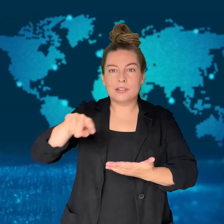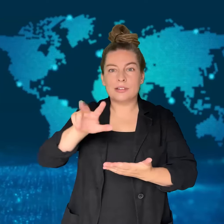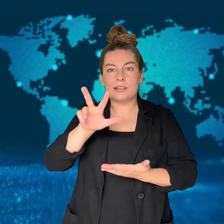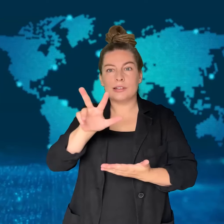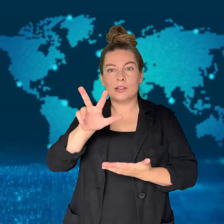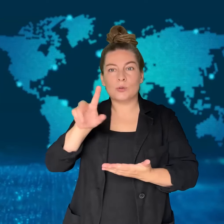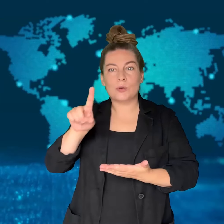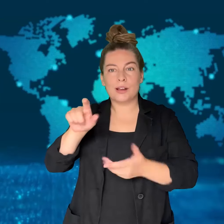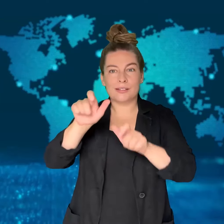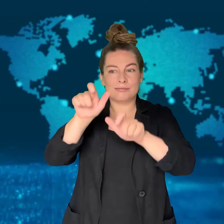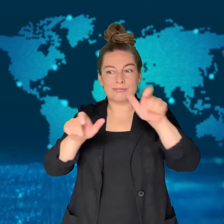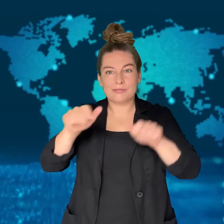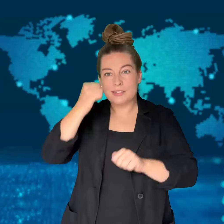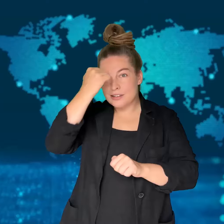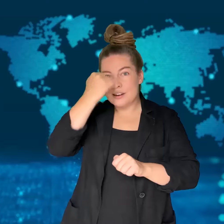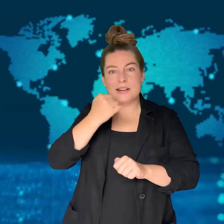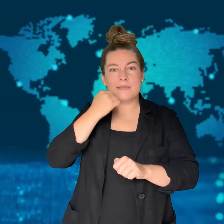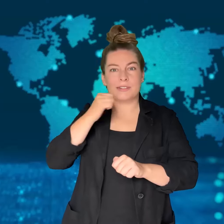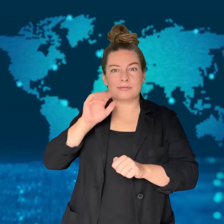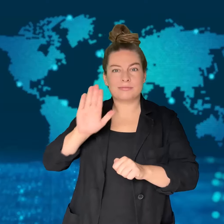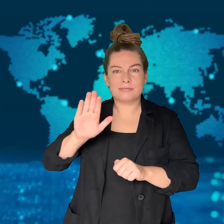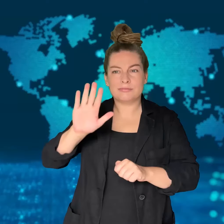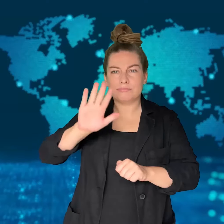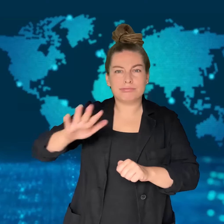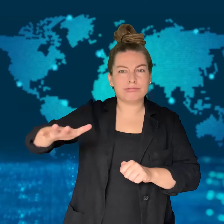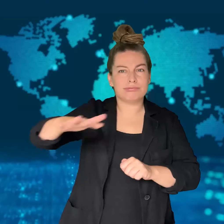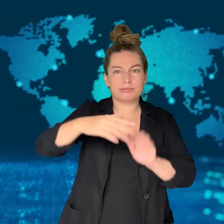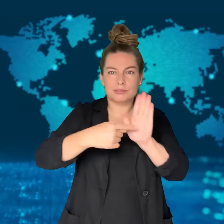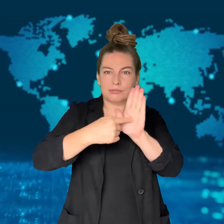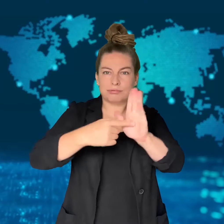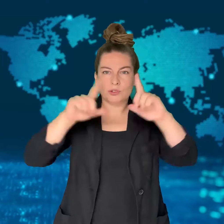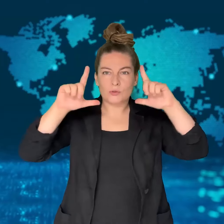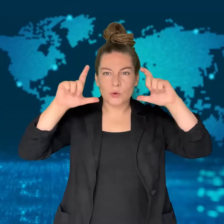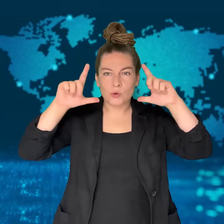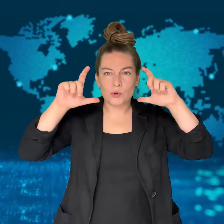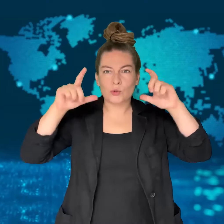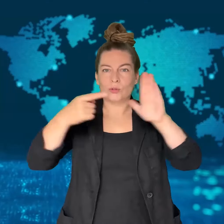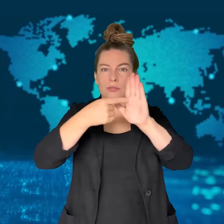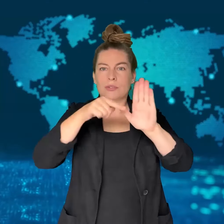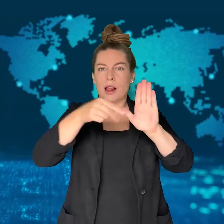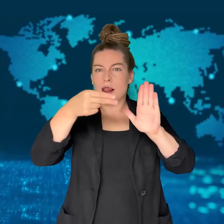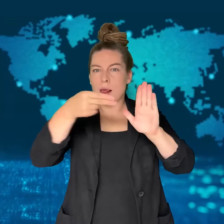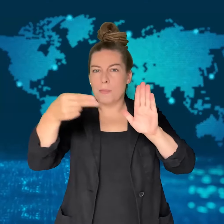the 31 Hamas fighters they claim were killed